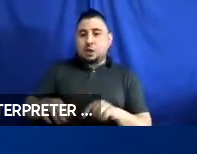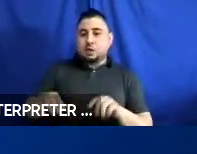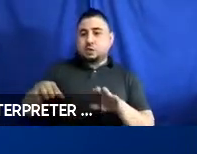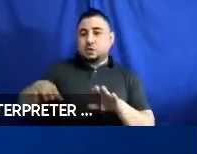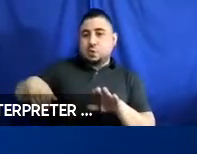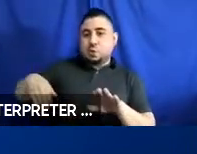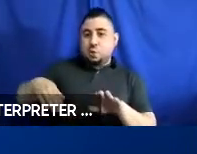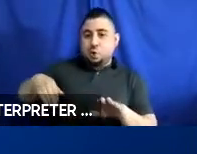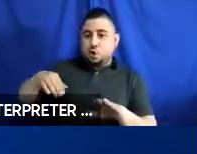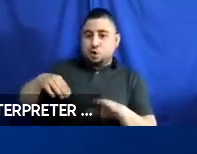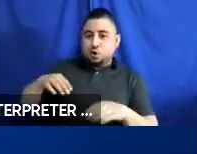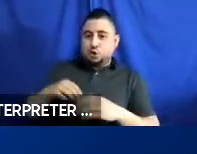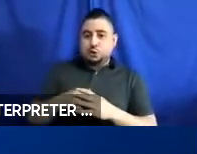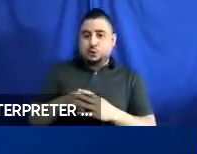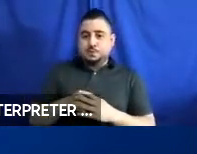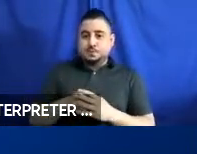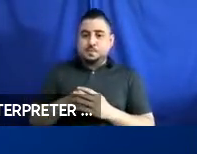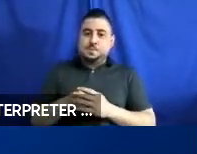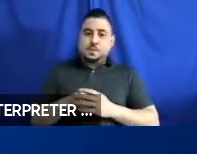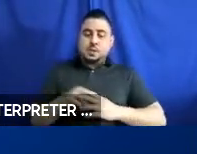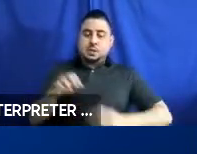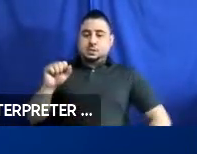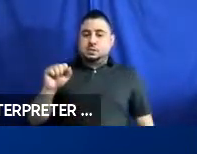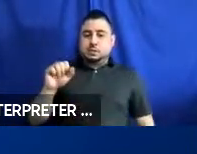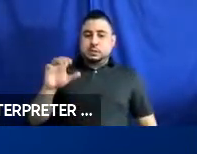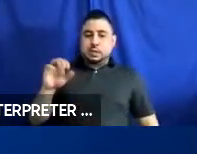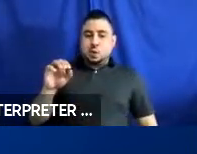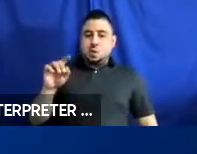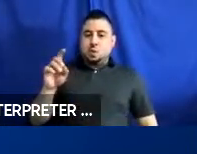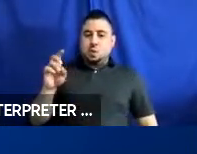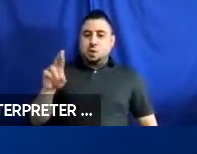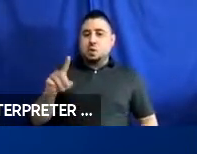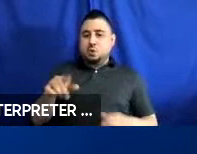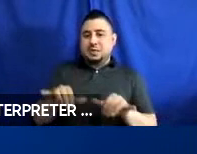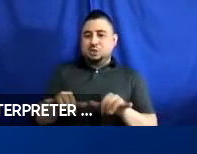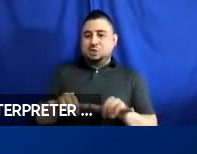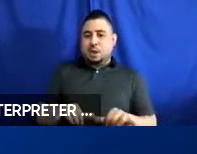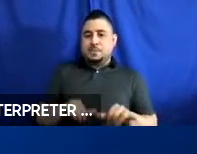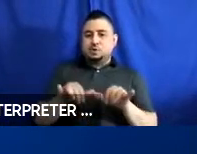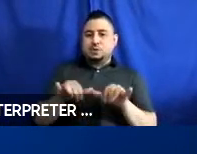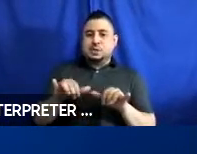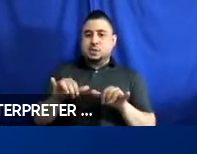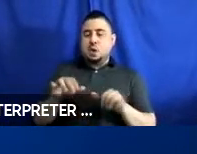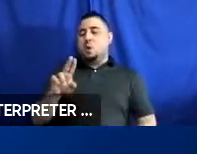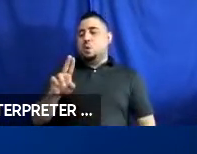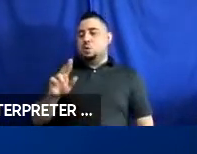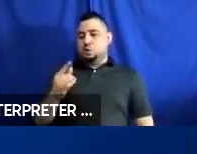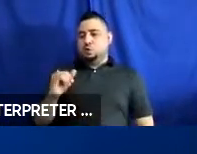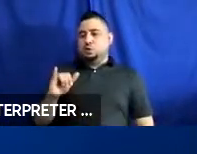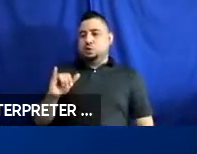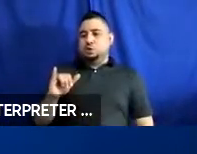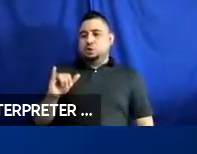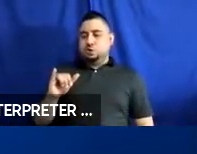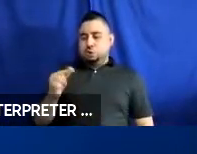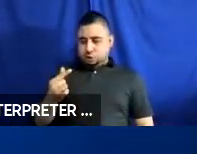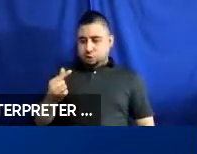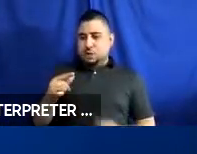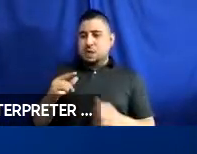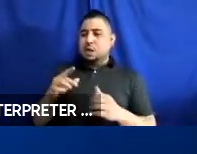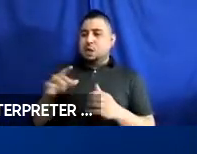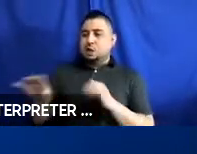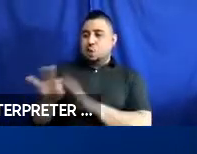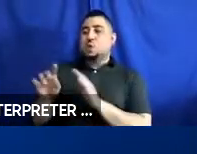So, the, the UDIG geometry that was developed, was deliberately chosen to work with scooters.